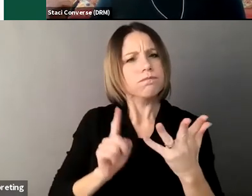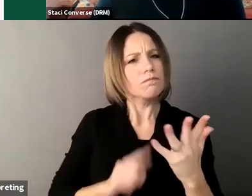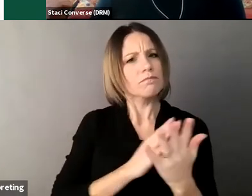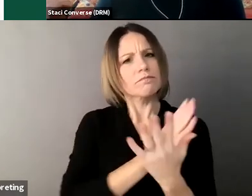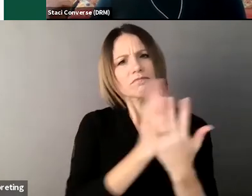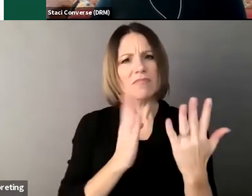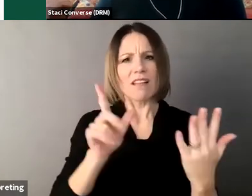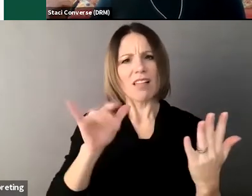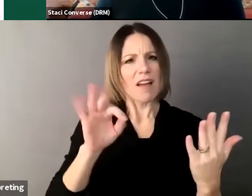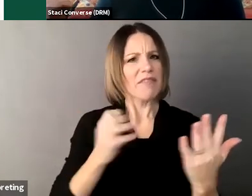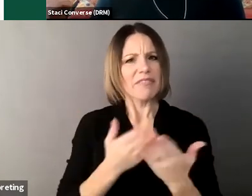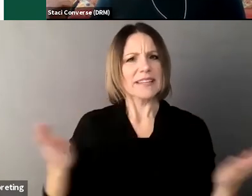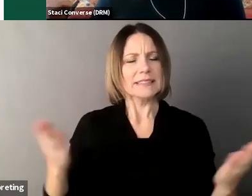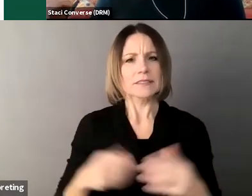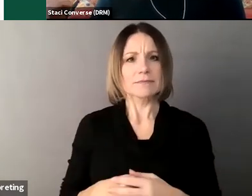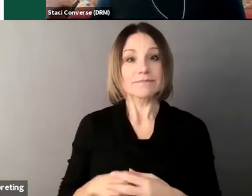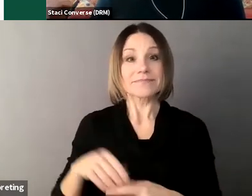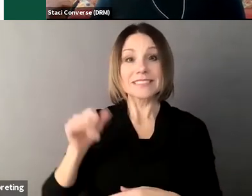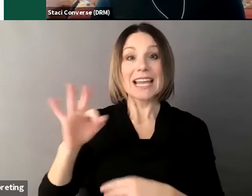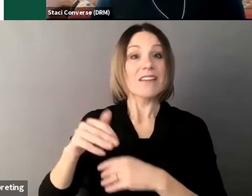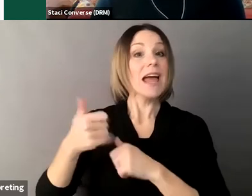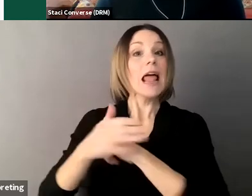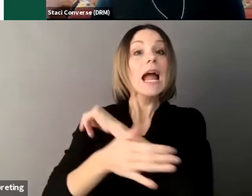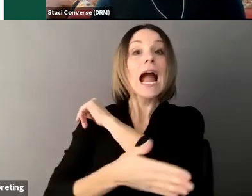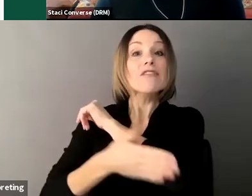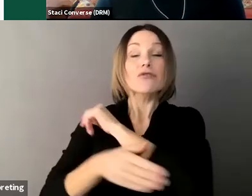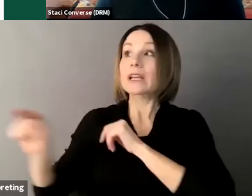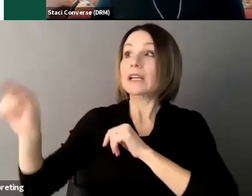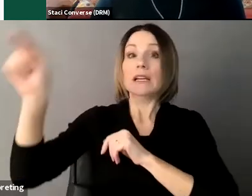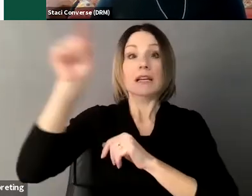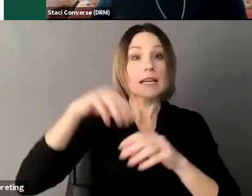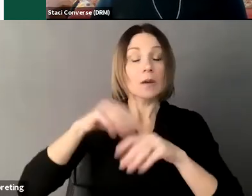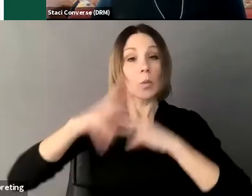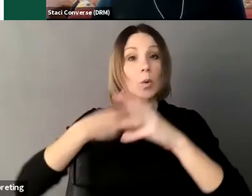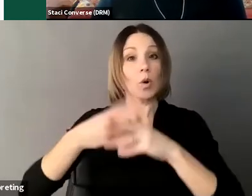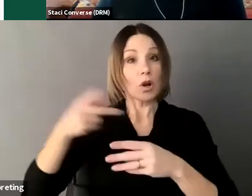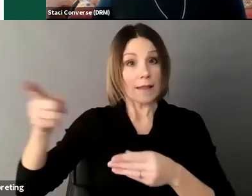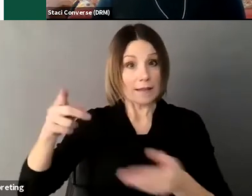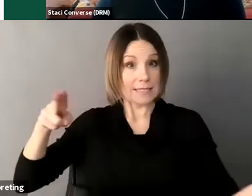must provide support to people with decisions with disabilities in exercising their legal capacity